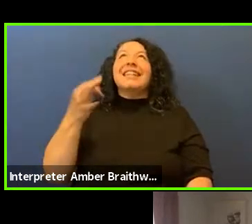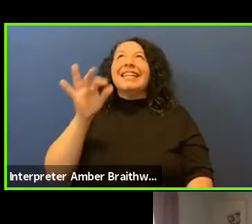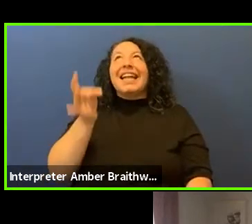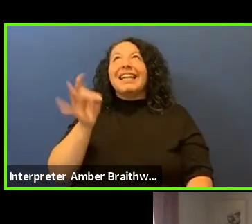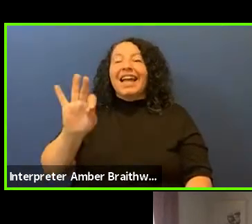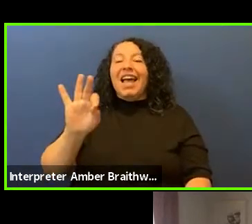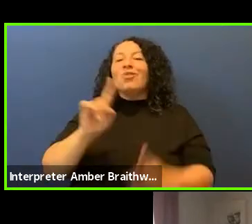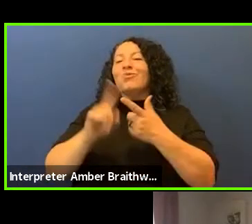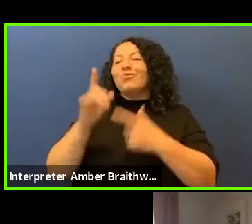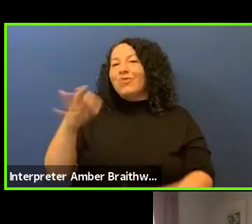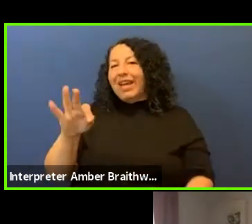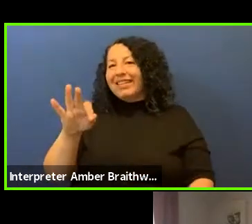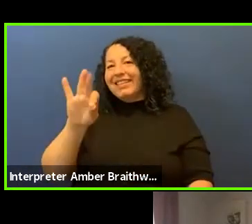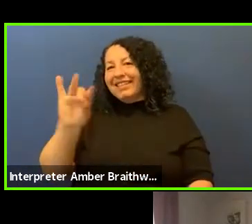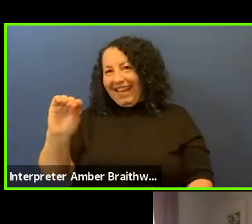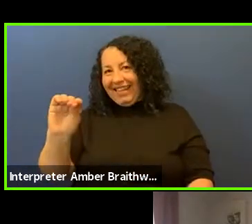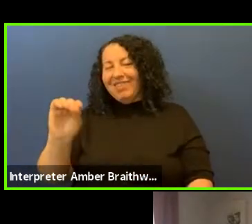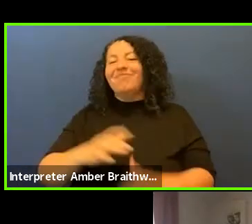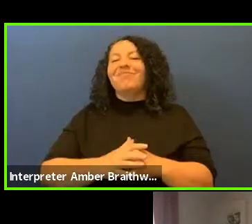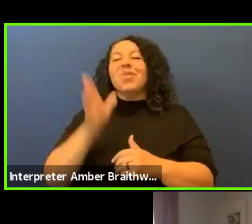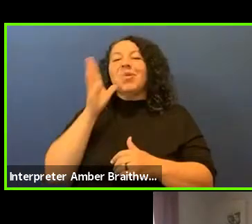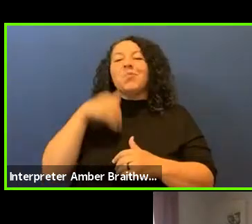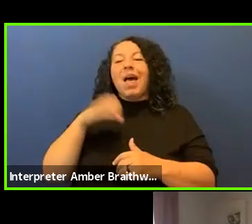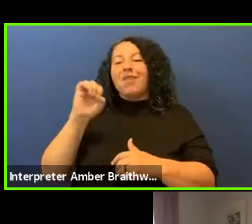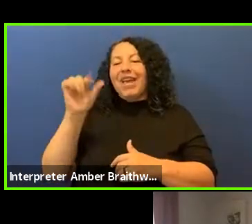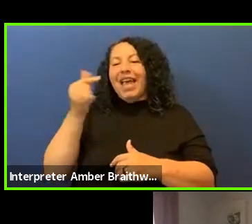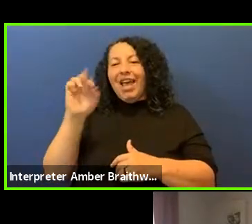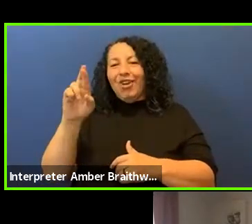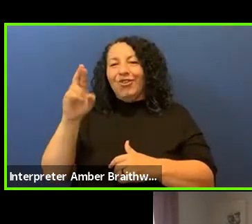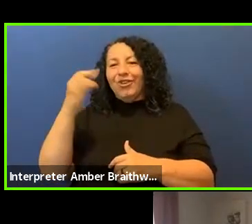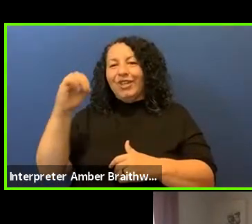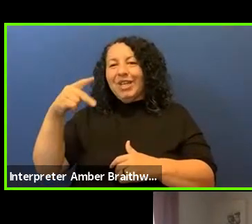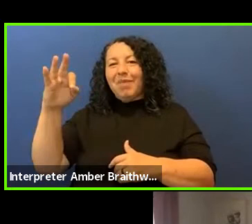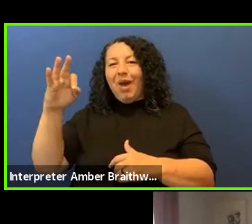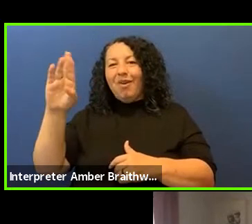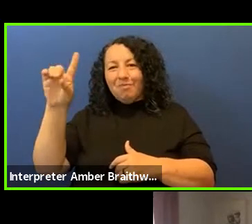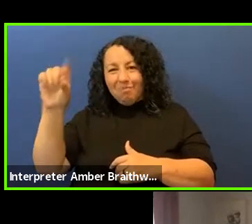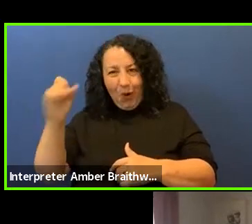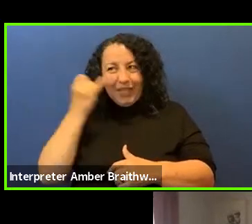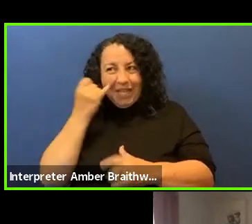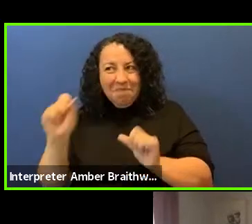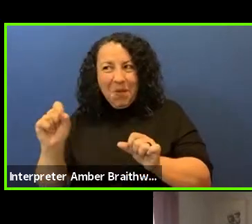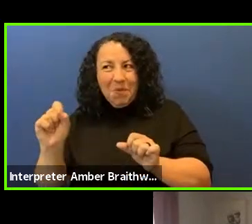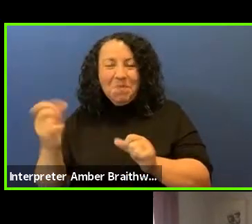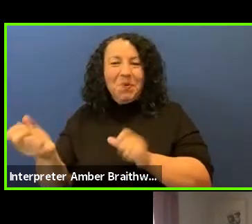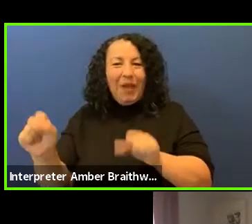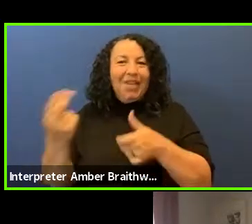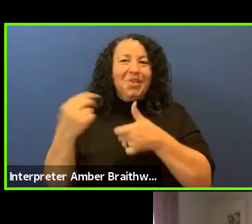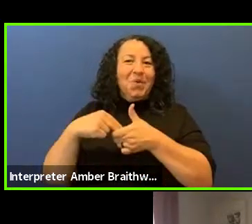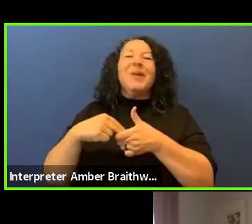And then we'll have Edgar Heap of Birds if he can join us and he's